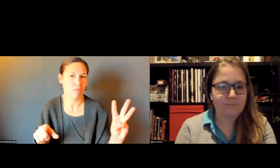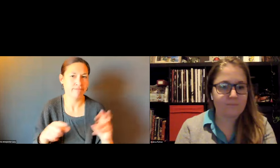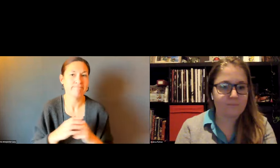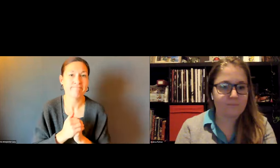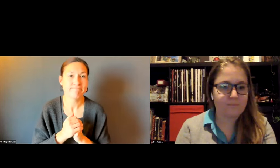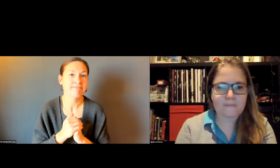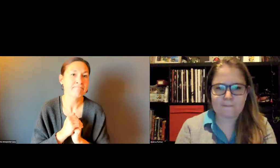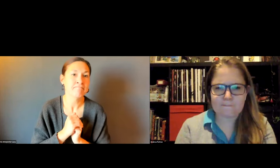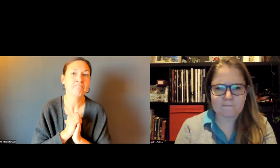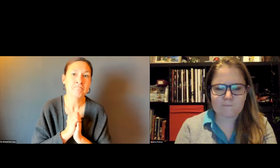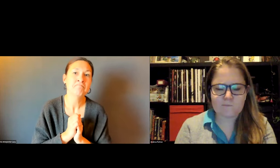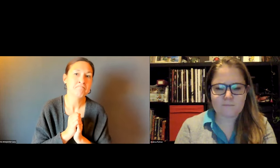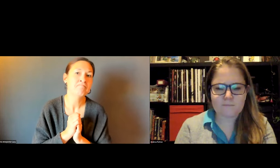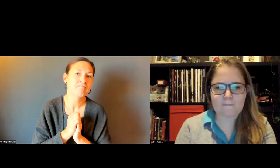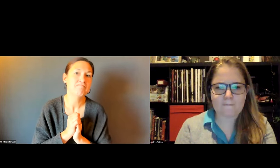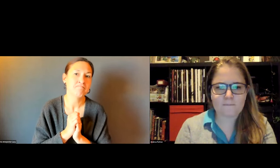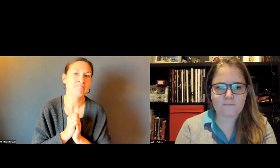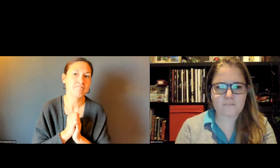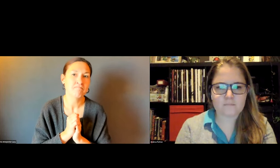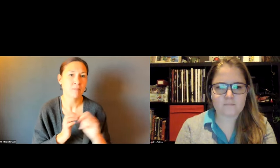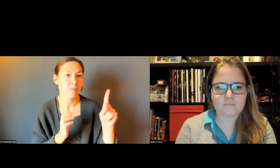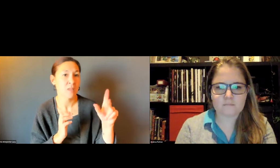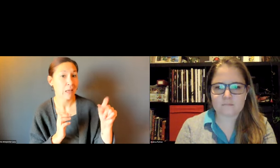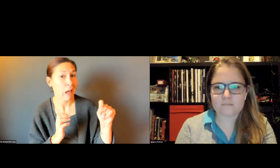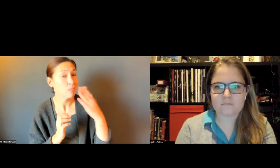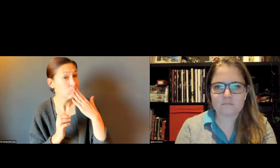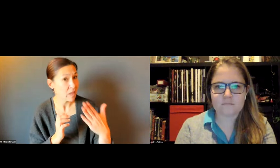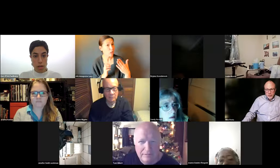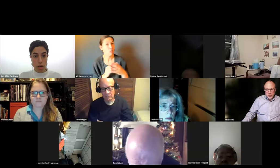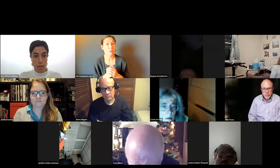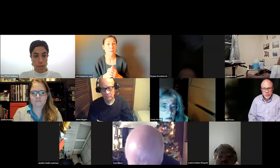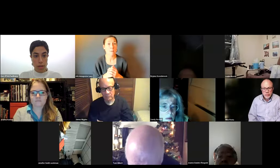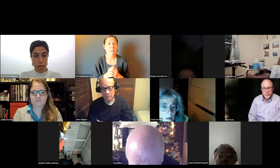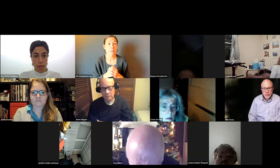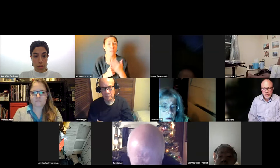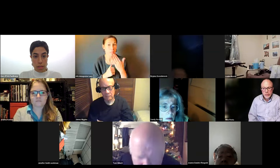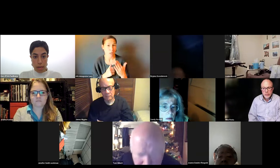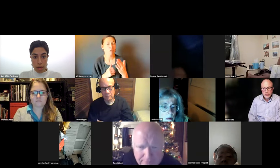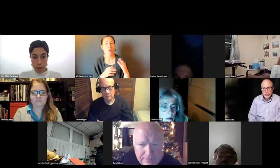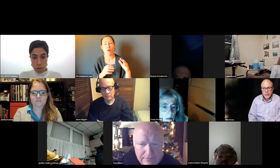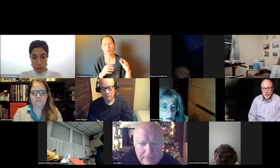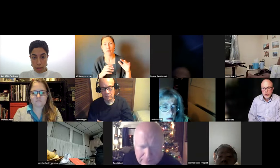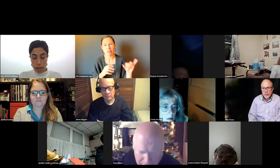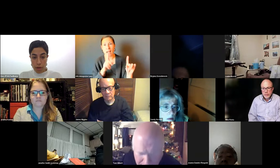WE HAVE THAT PUBLICLY AVAILABLE INFORMATION. I WILL TRY TO GRAB THE LINK BEFORE THE END OF THE MEETING TO SHARE. GREAT, THANK YOU JERRY AND